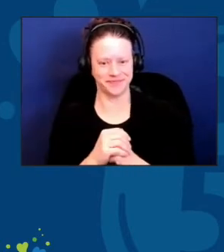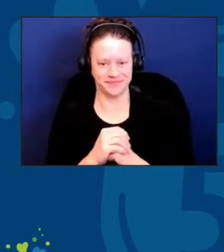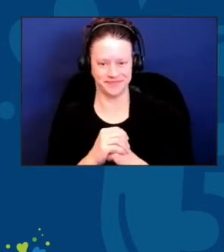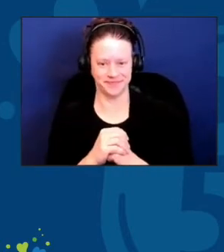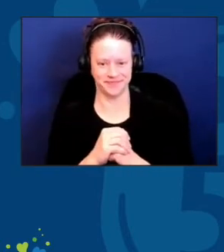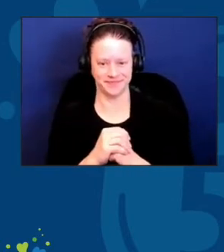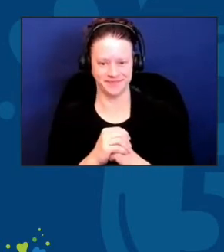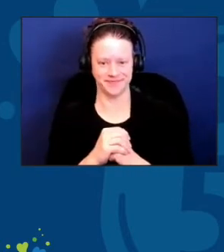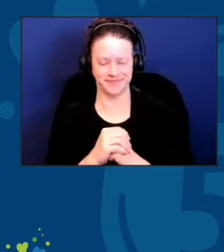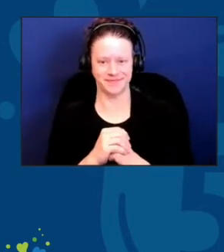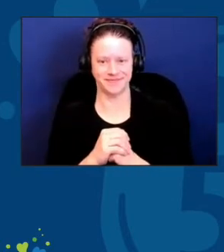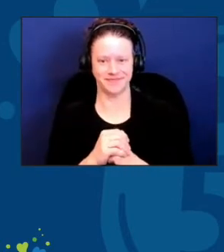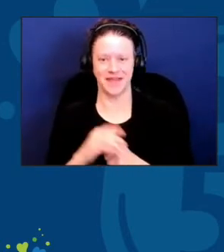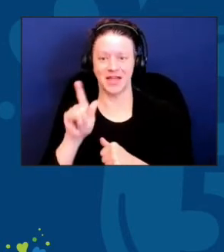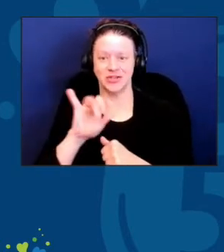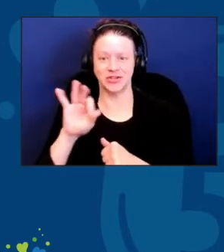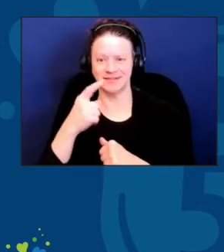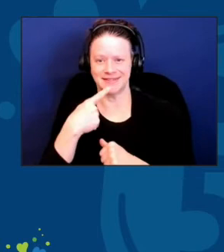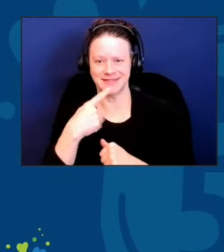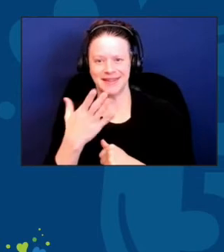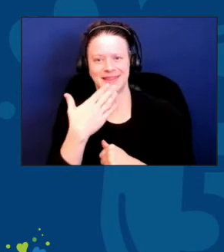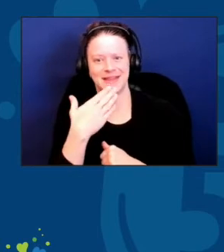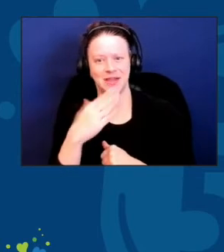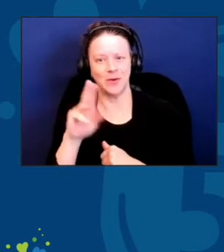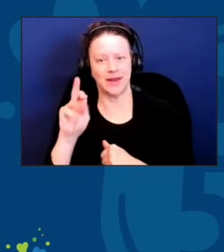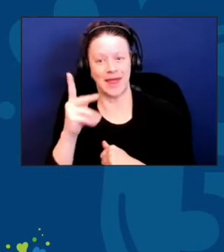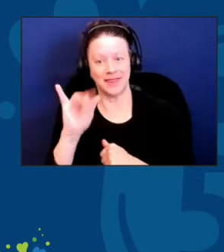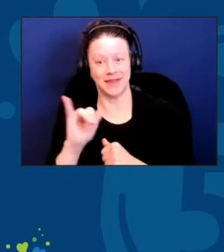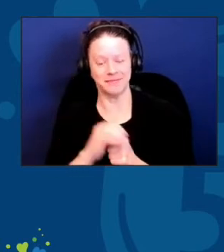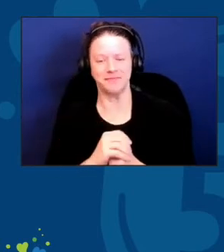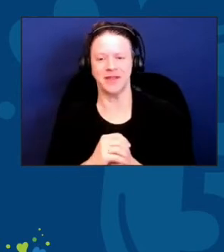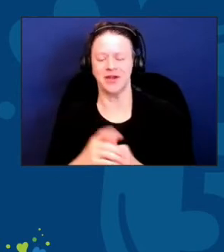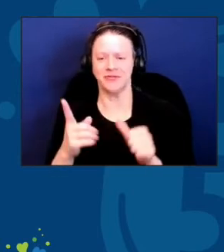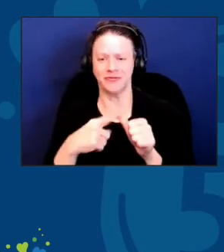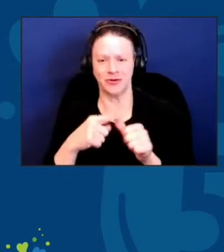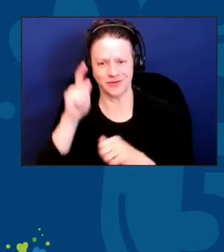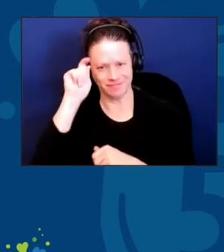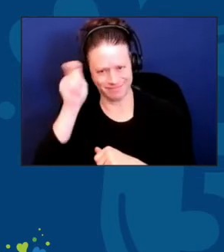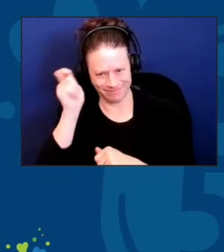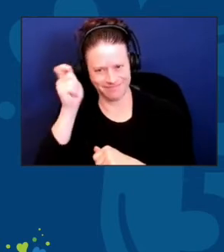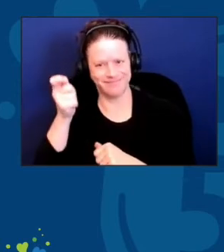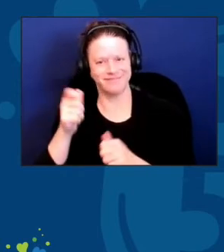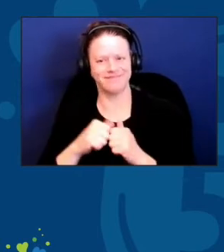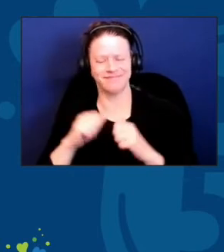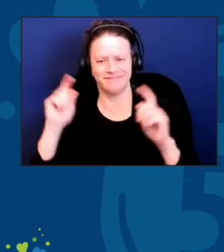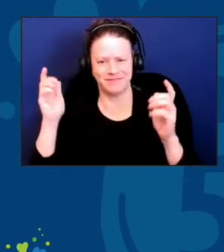Thank you, Kathy. First, a tip of the hat to all of you on this milestone celebration for sharing